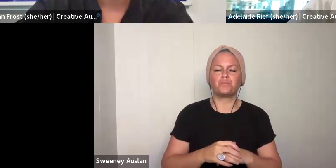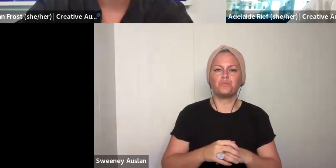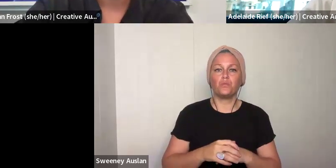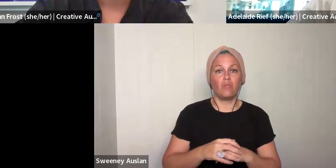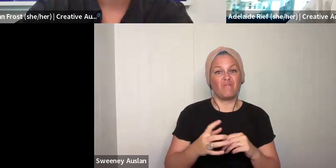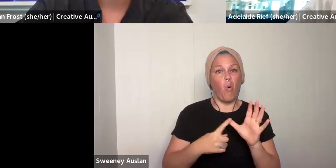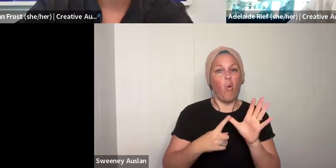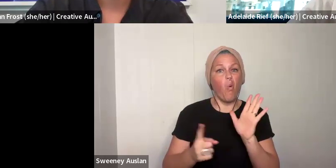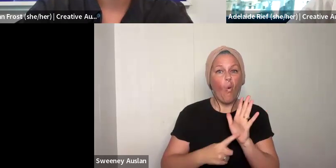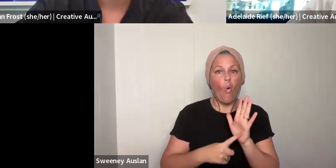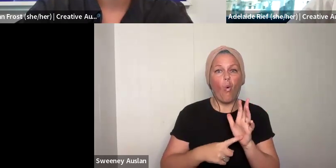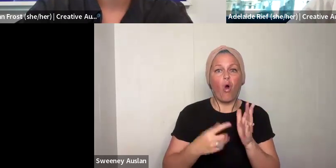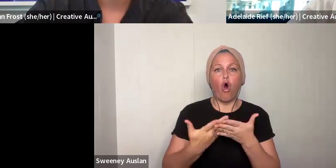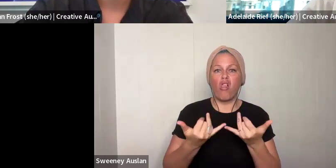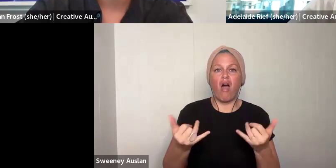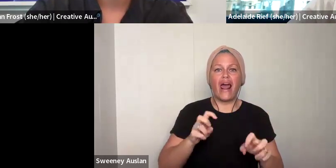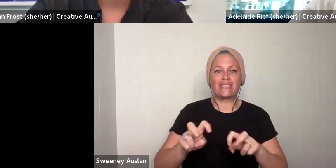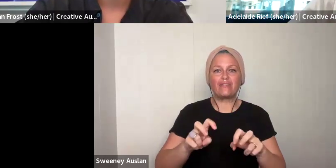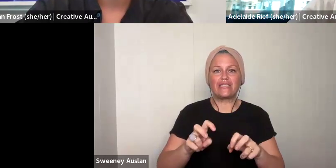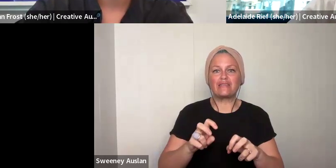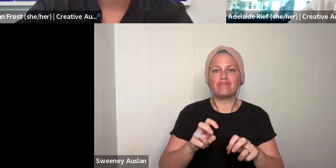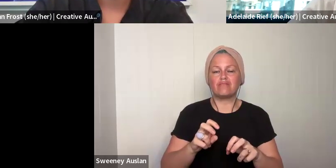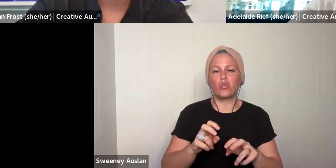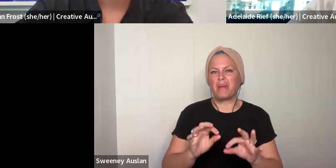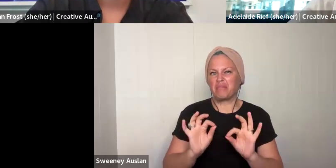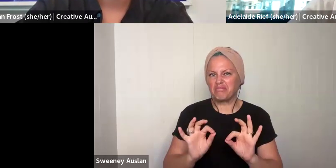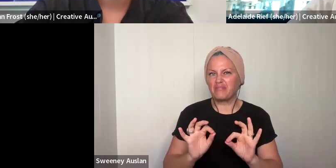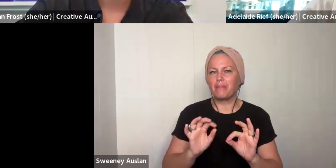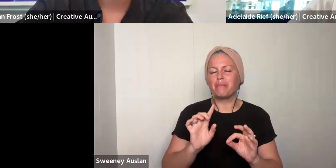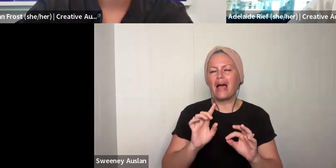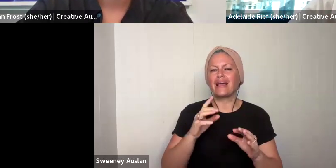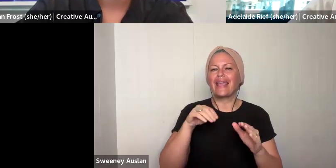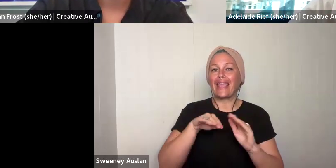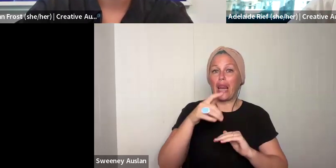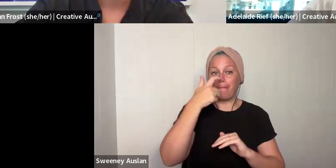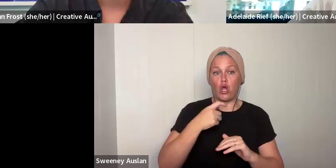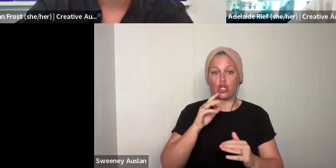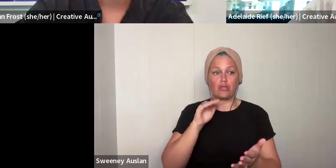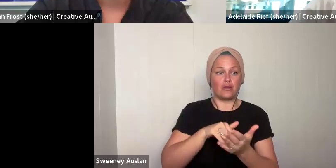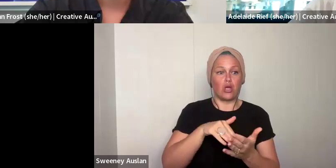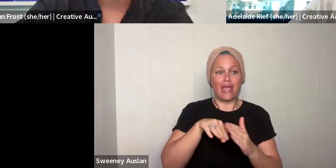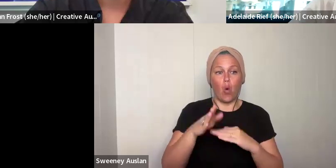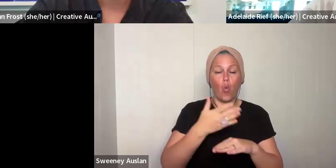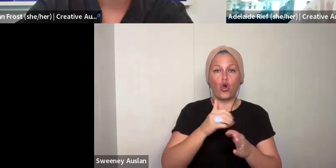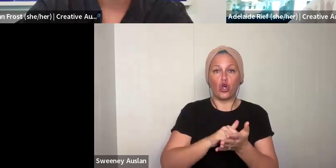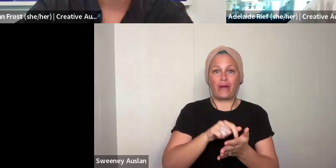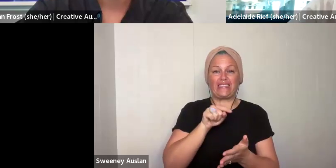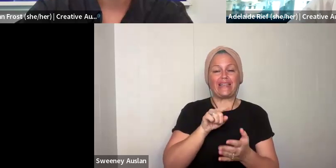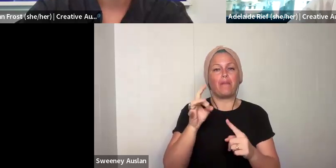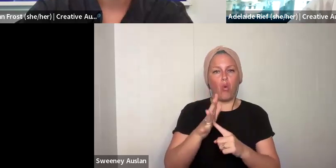that you are available for as many of the online activities as you can be and in fact, all of them, ideally. But particularly that